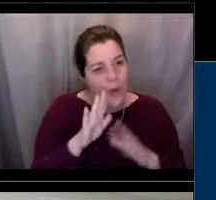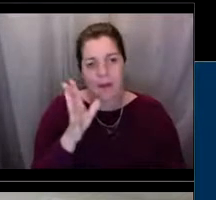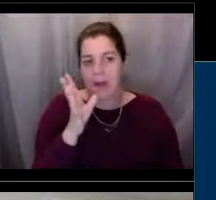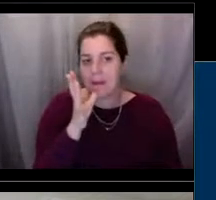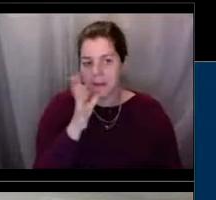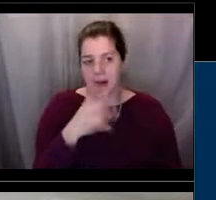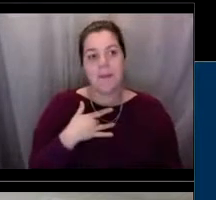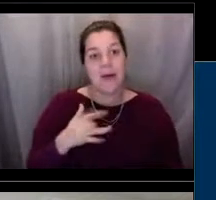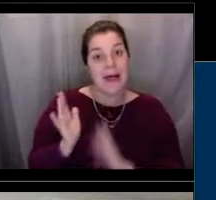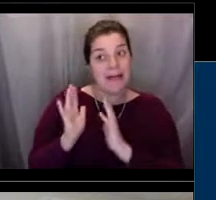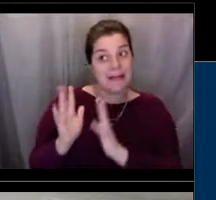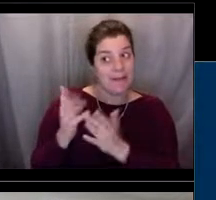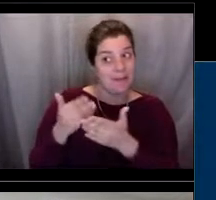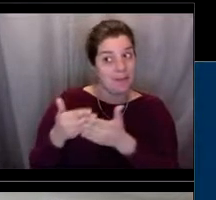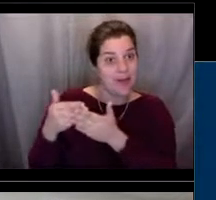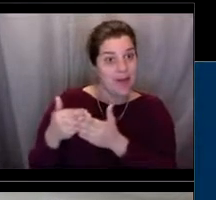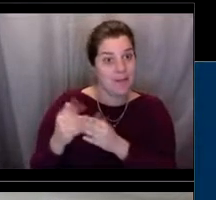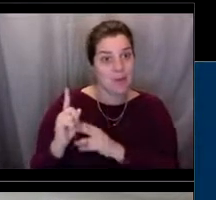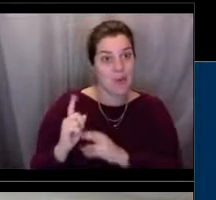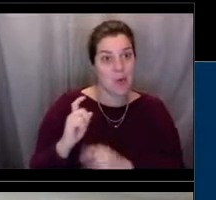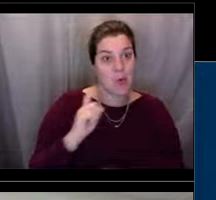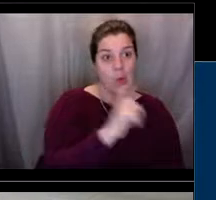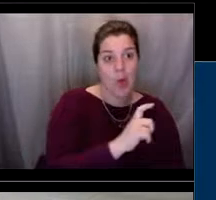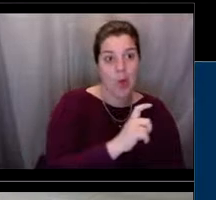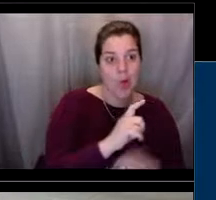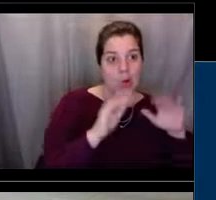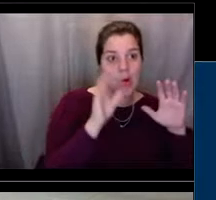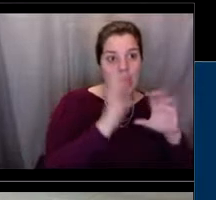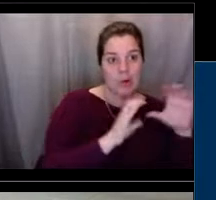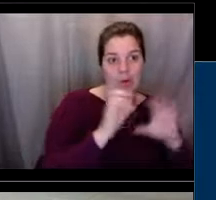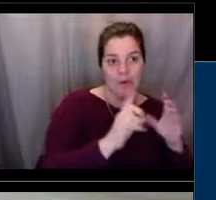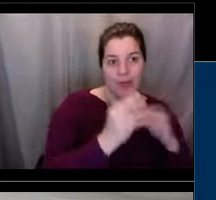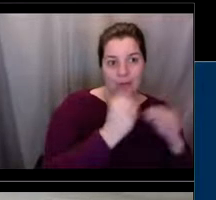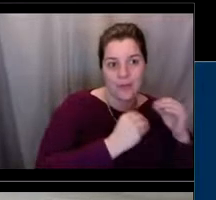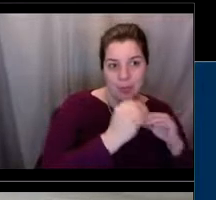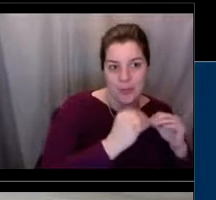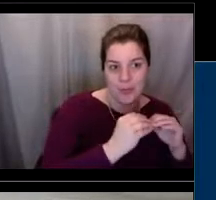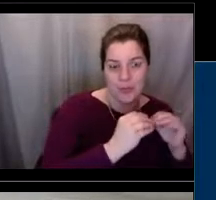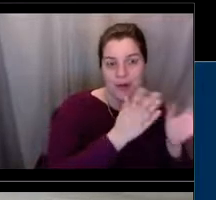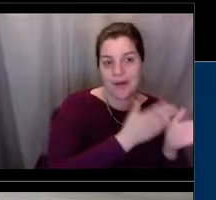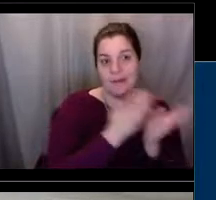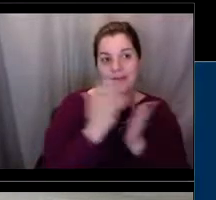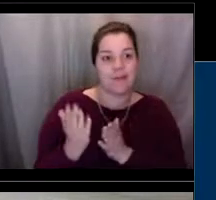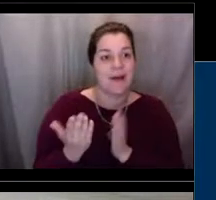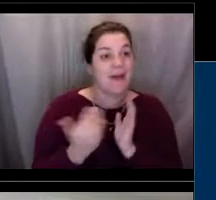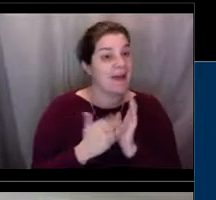So I should also say that don't try this at home.